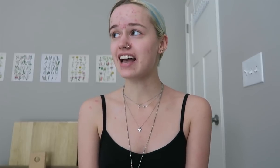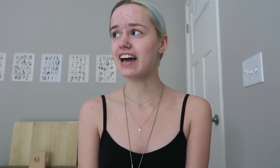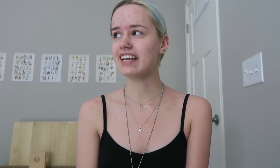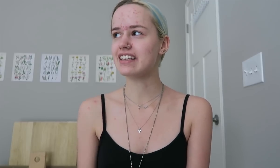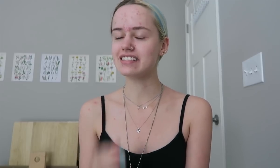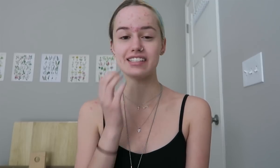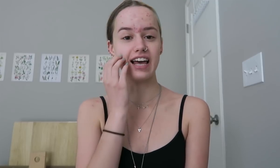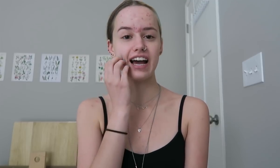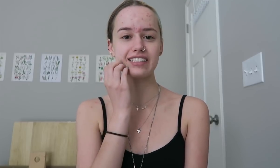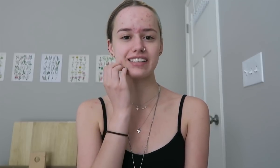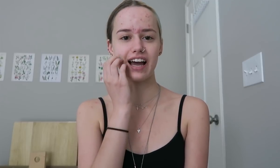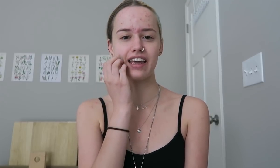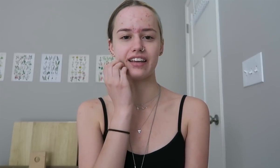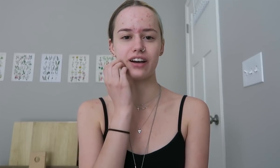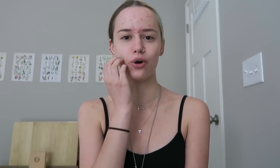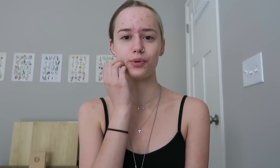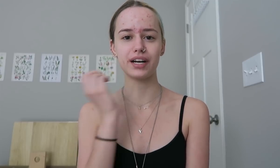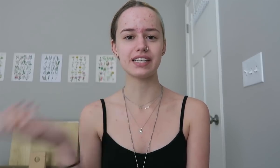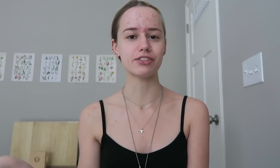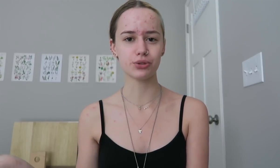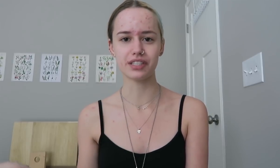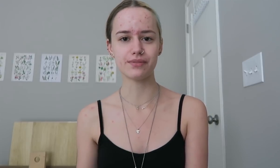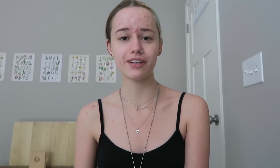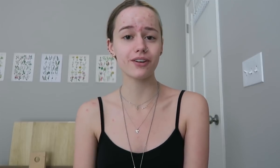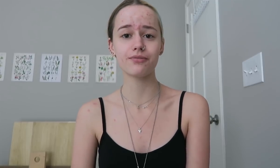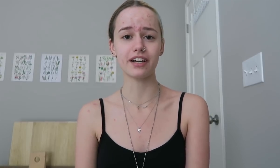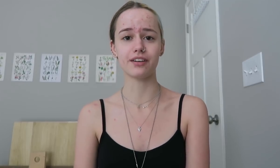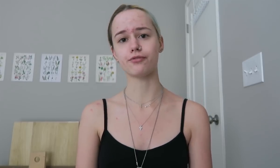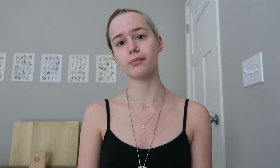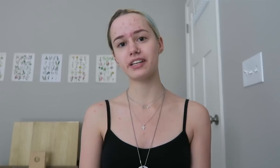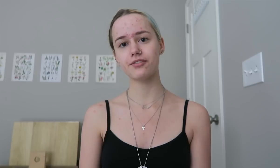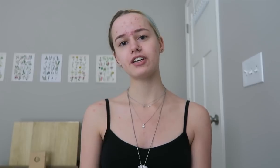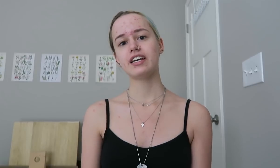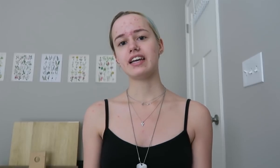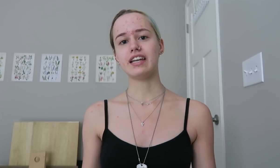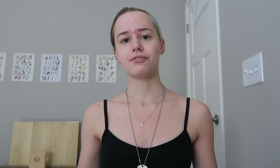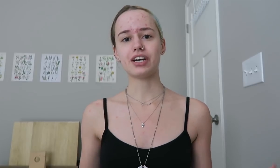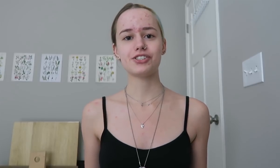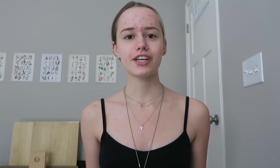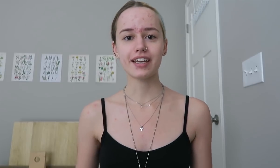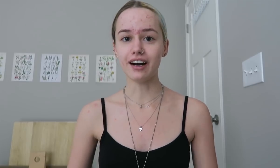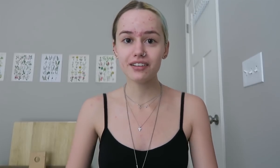So, that is that. I hope you guys have enjoyed this video and found it informative and if you guys